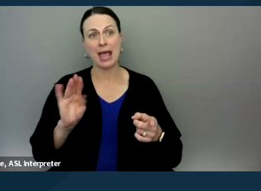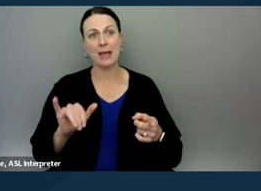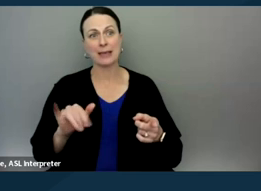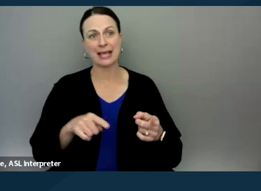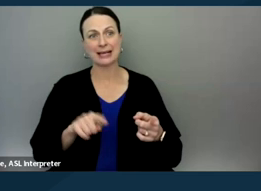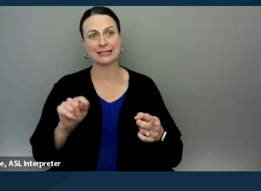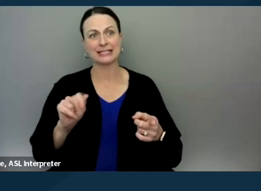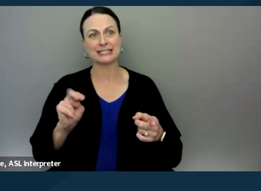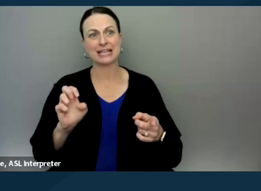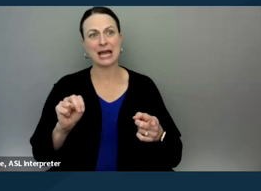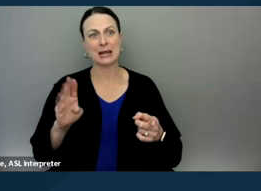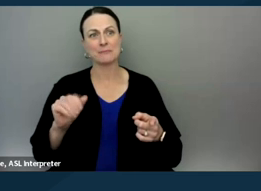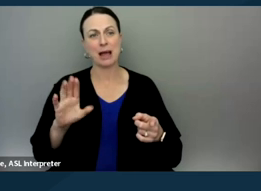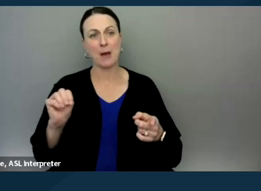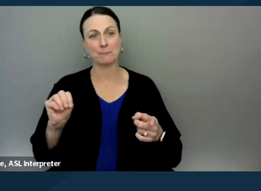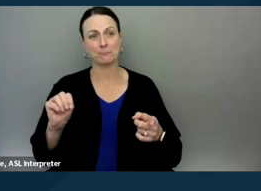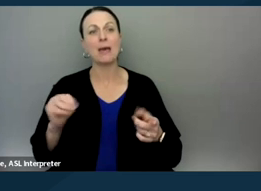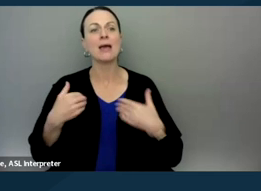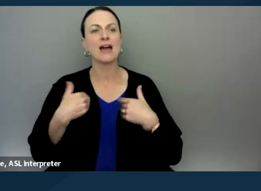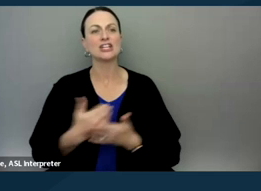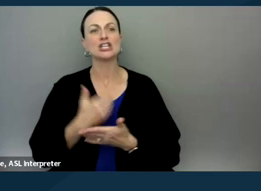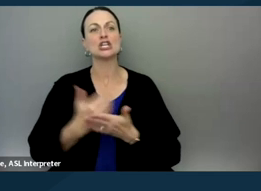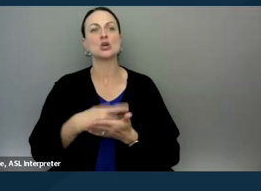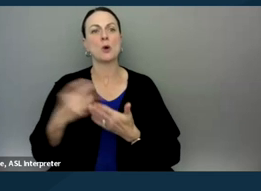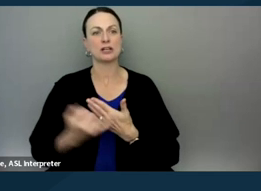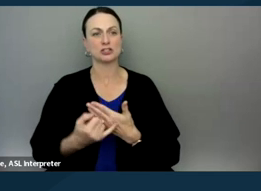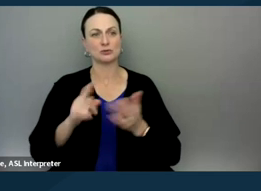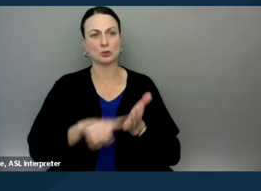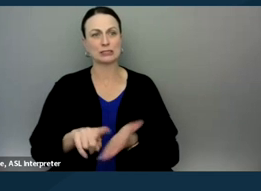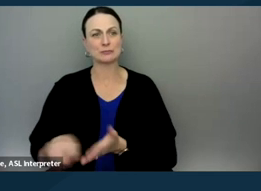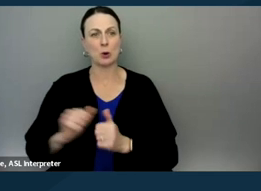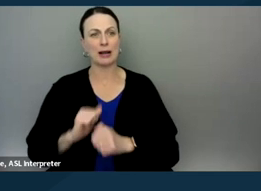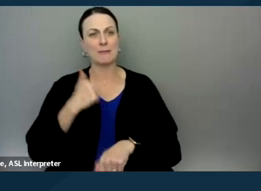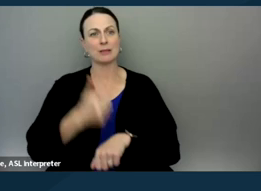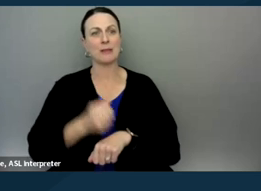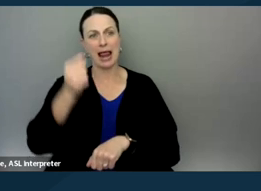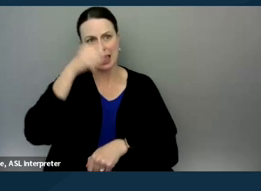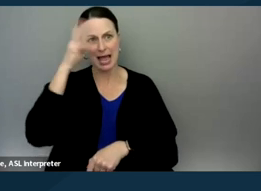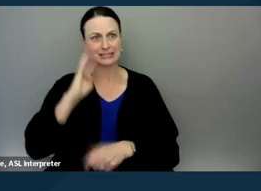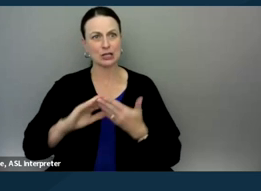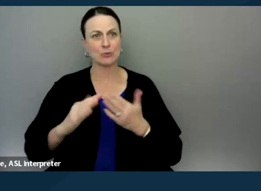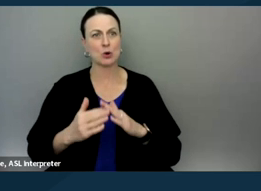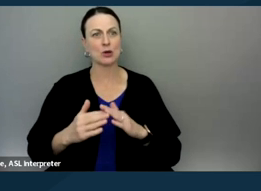Amy Tannenbaum, that there is a new initiative to explore implementing Alaska's community justice worker model